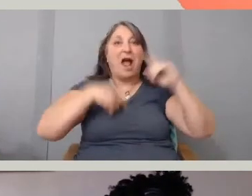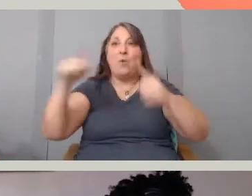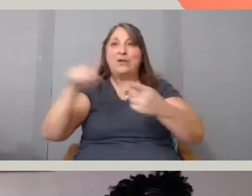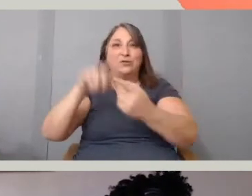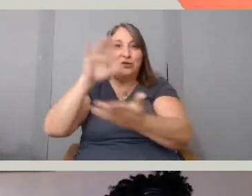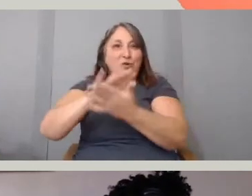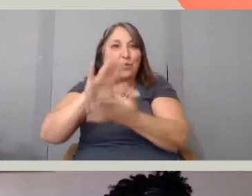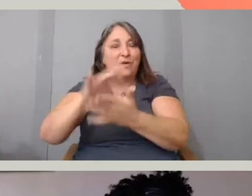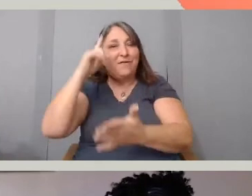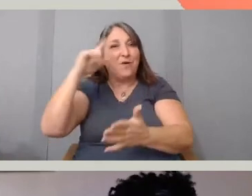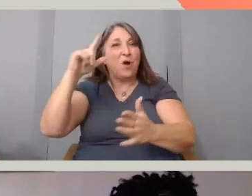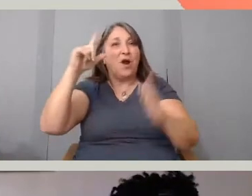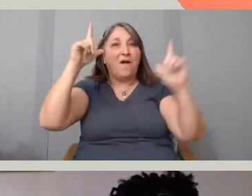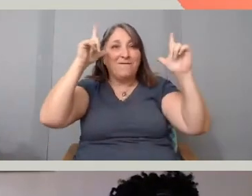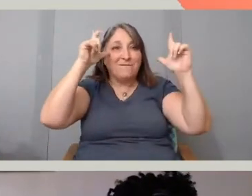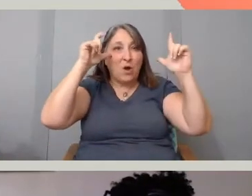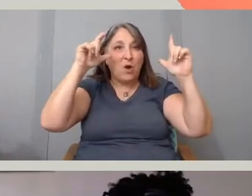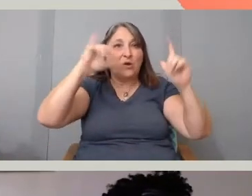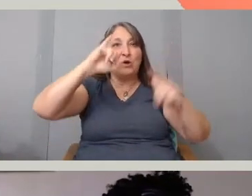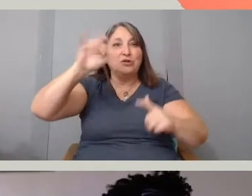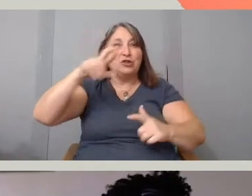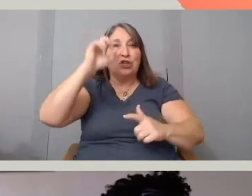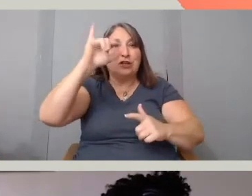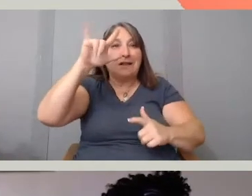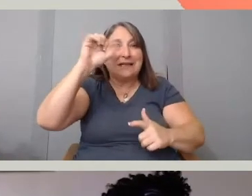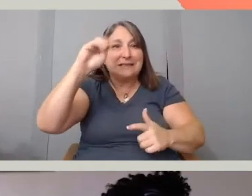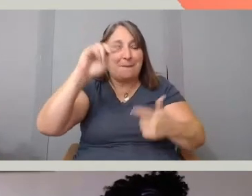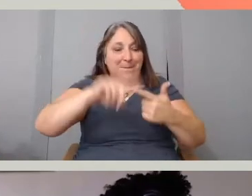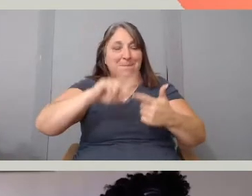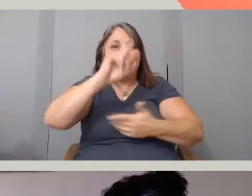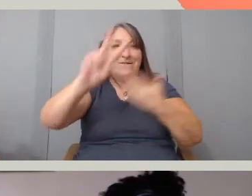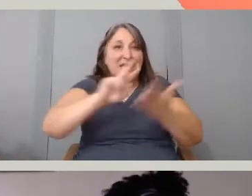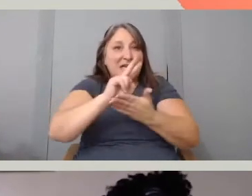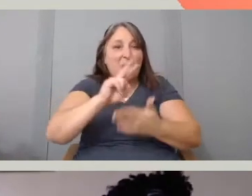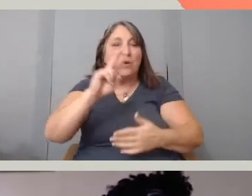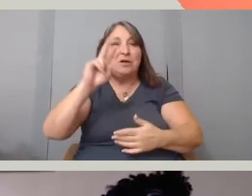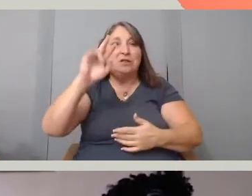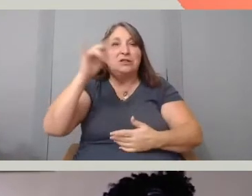and then like video journalism, documentary filmmaking.